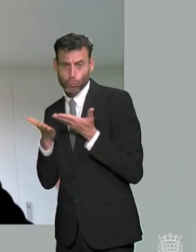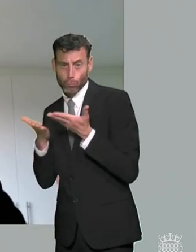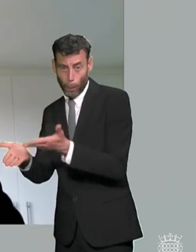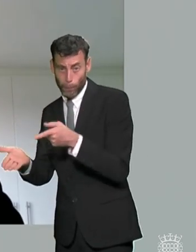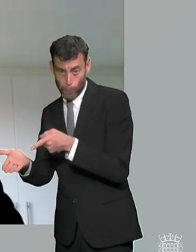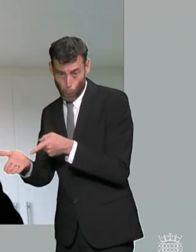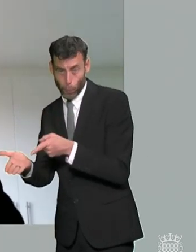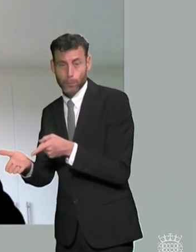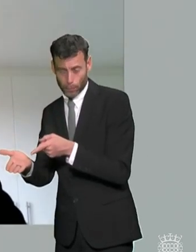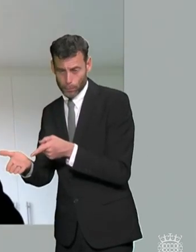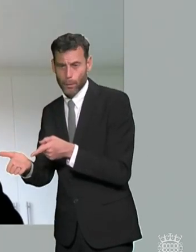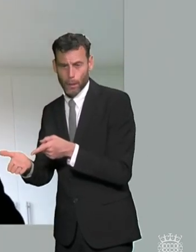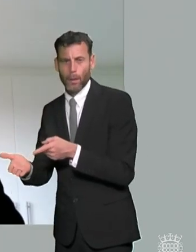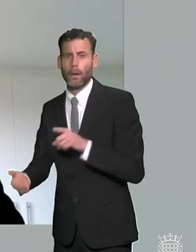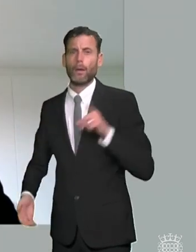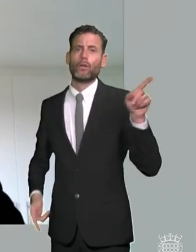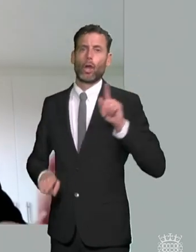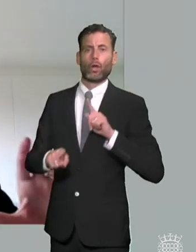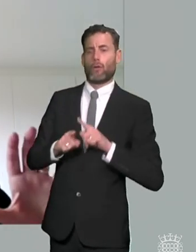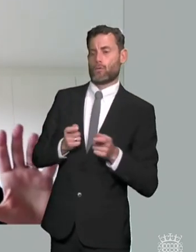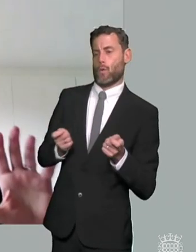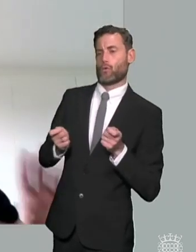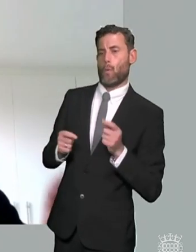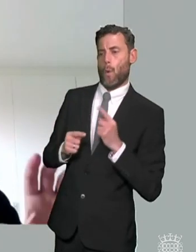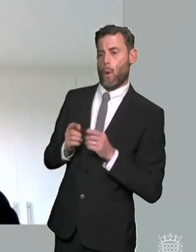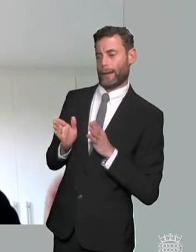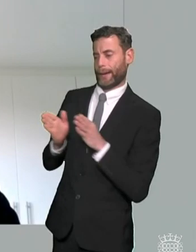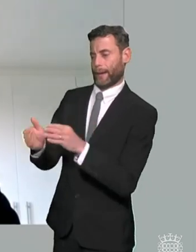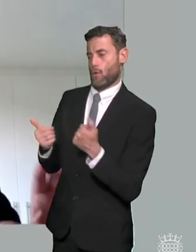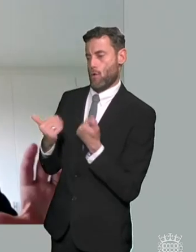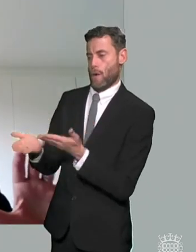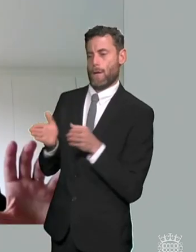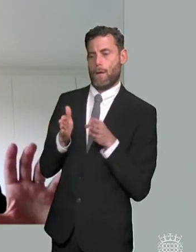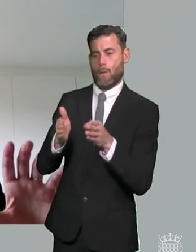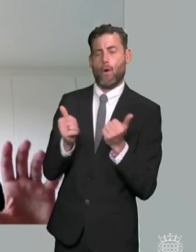a level of rationing and underfunding of that so there's very simple mechanisms where we can